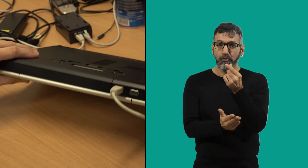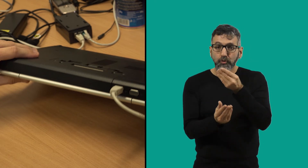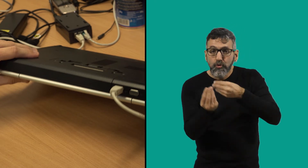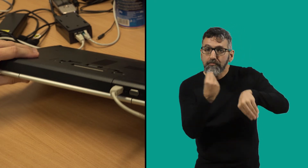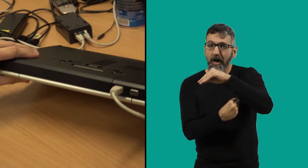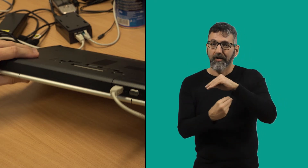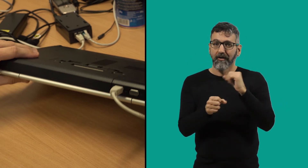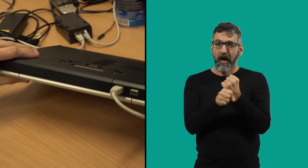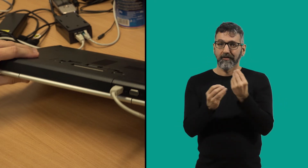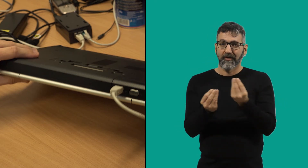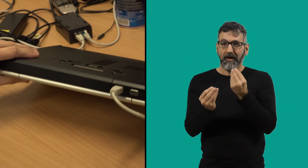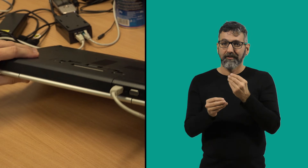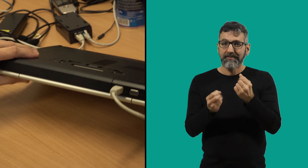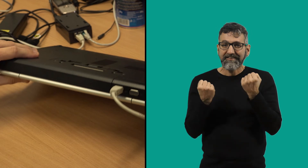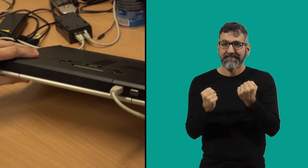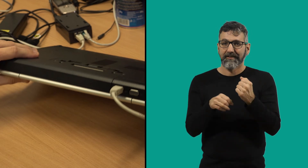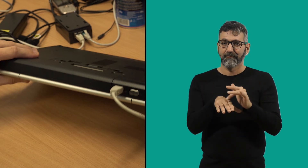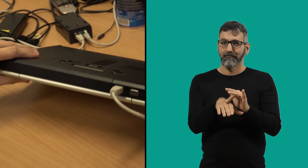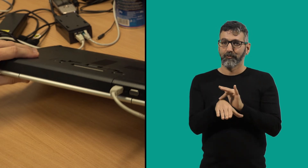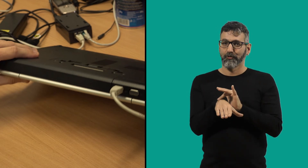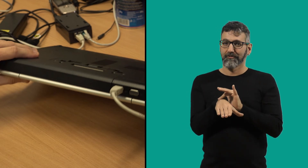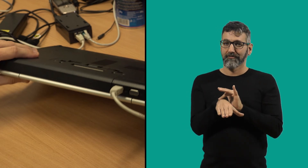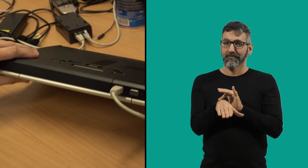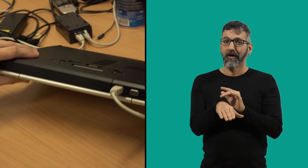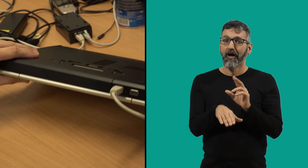that they are comfortable with hardware